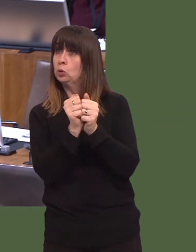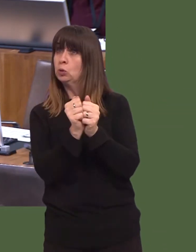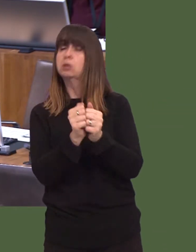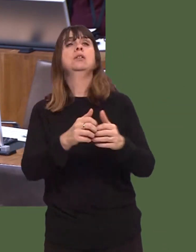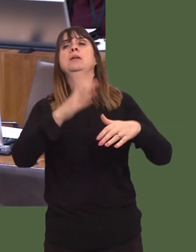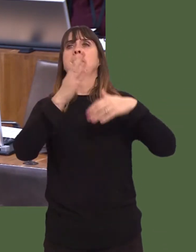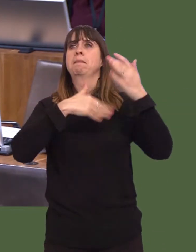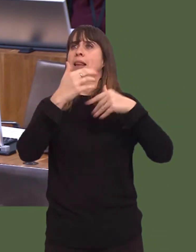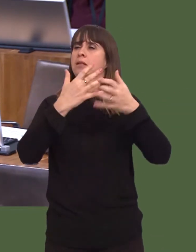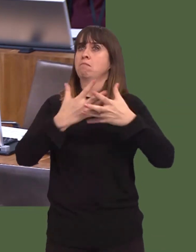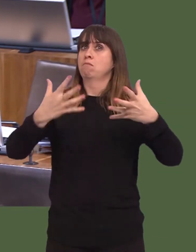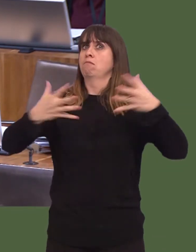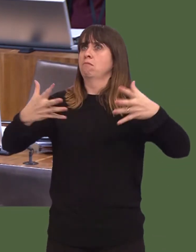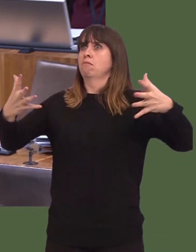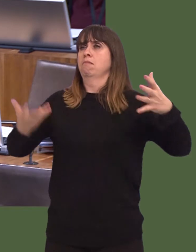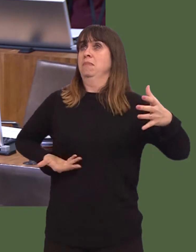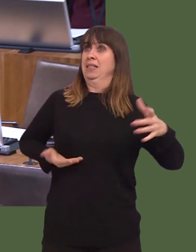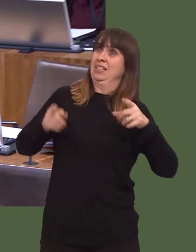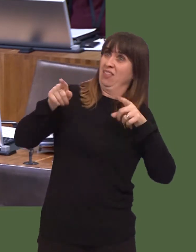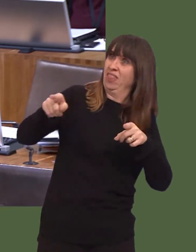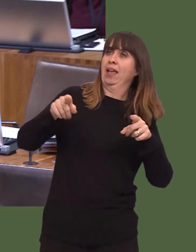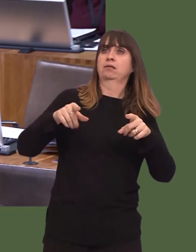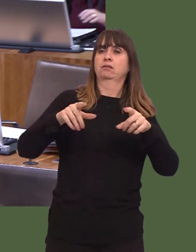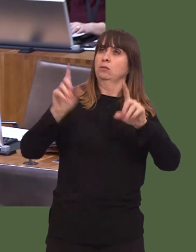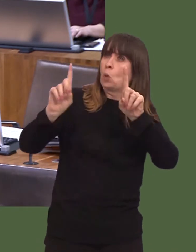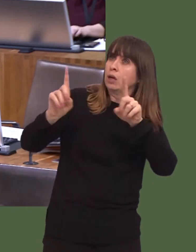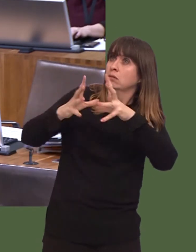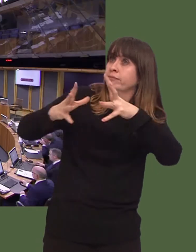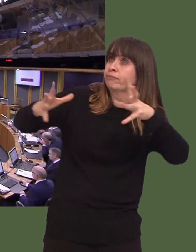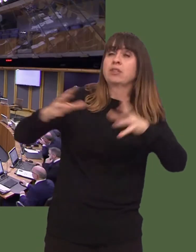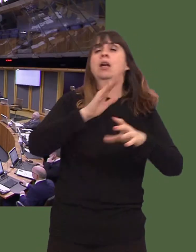And that is something certainly that forms part of our economic strategy. Julie Morgan: 4.